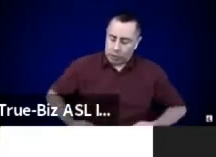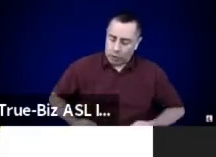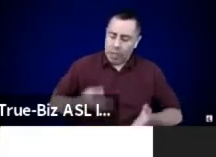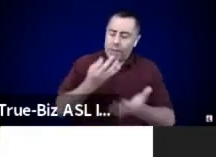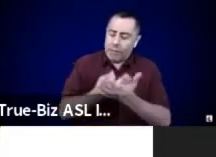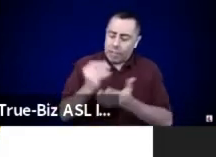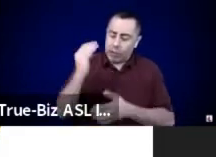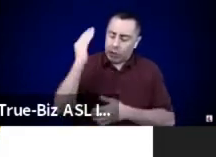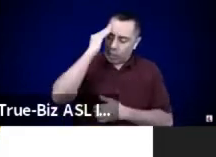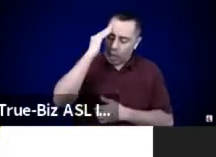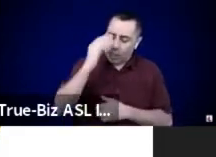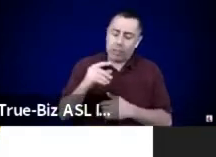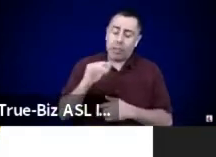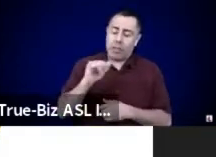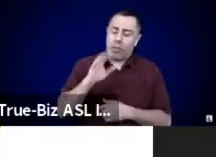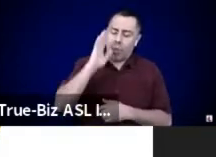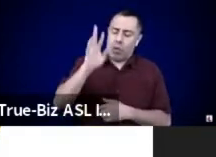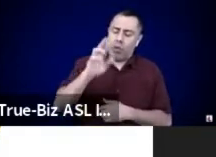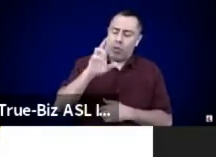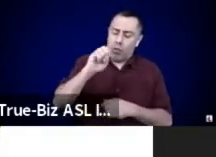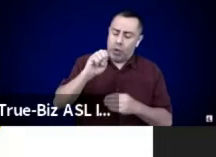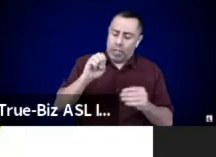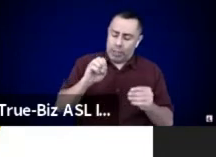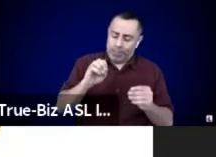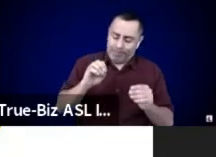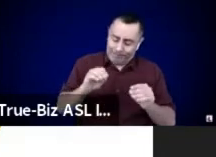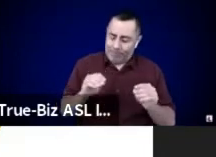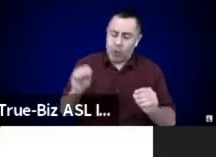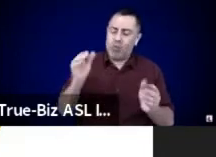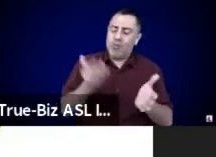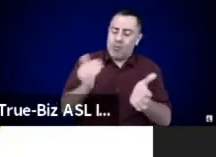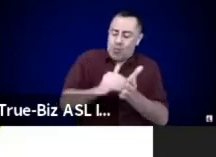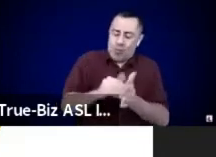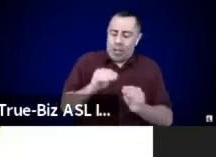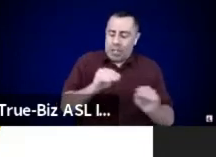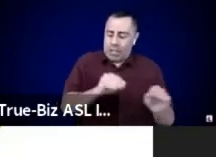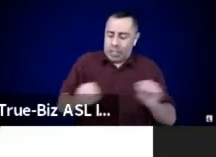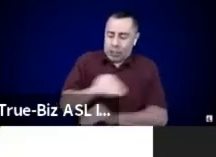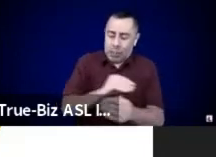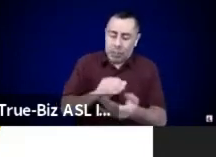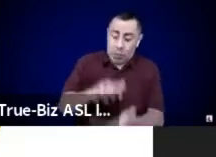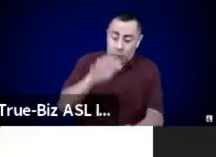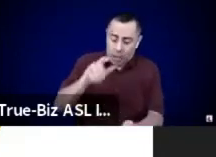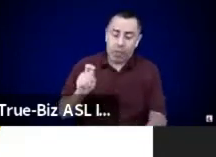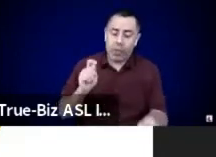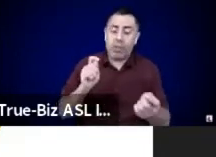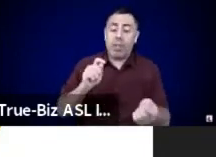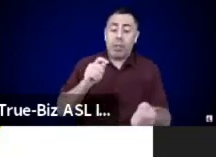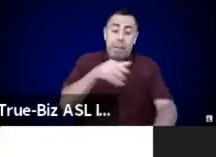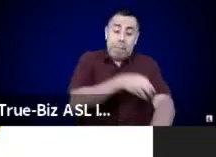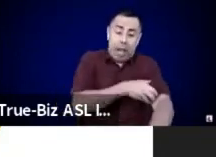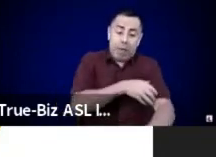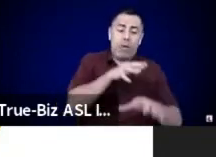to clear the way forward. Fires to make fertile soil for new land. New returns.